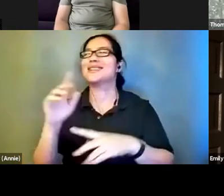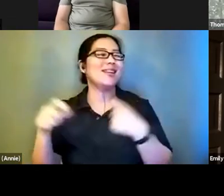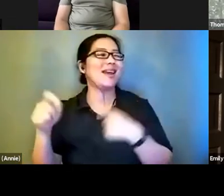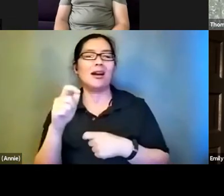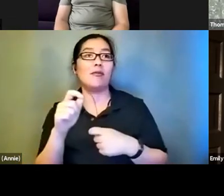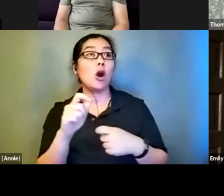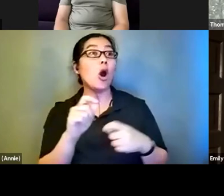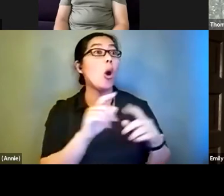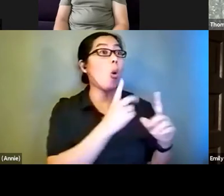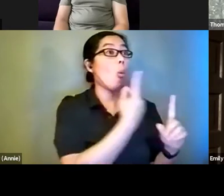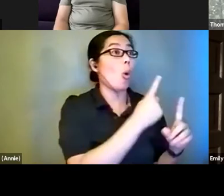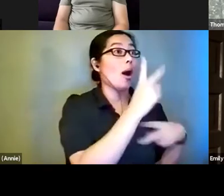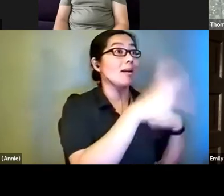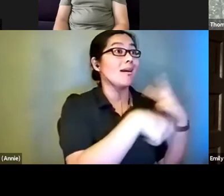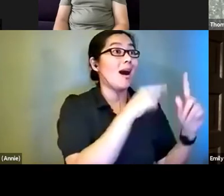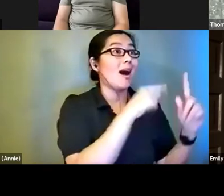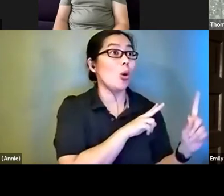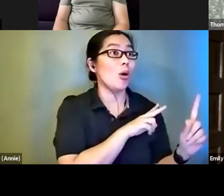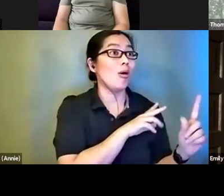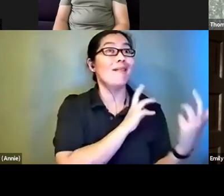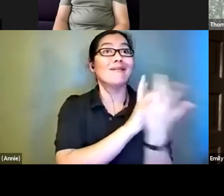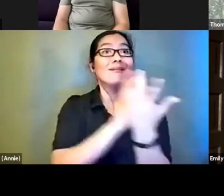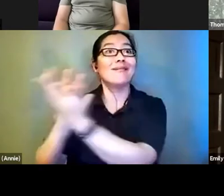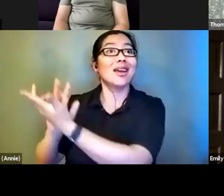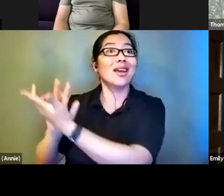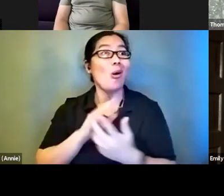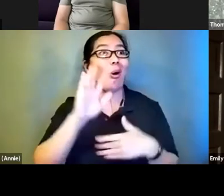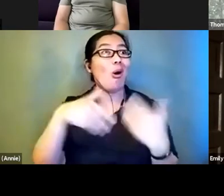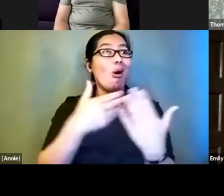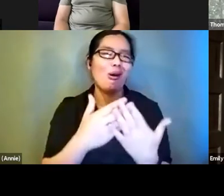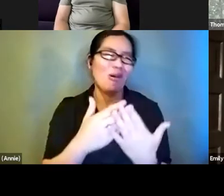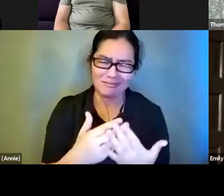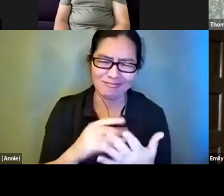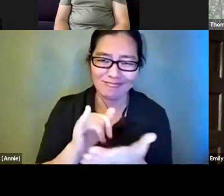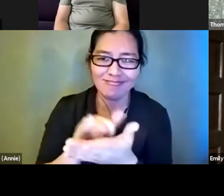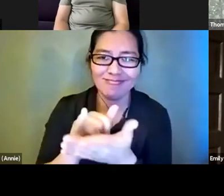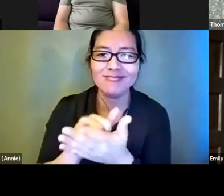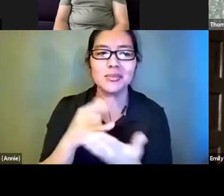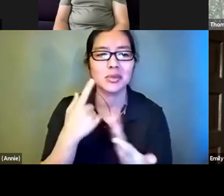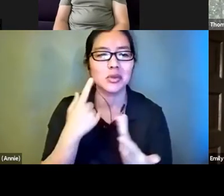. >>>: Anybody want to take that ? Does it sound like anybody have anything to say